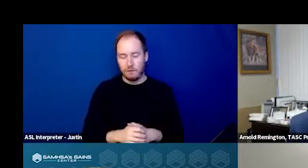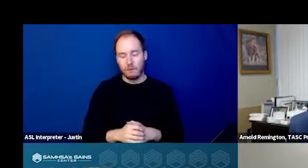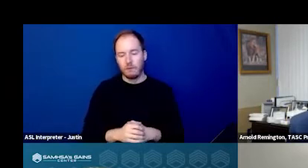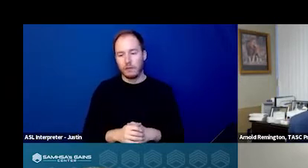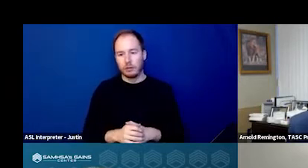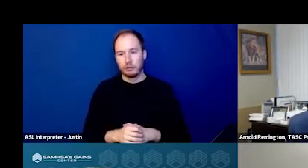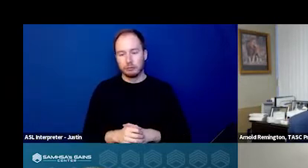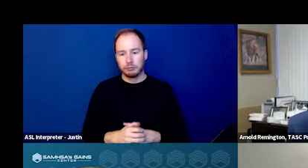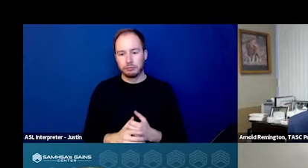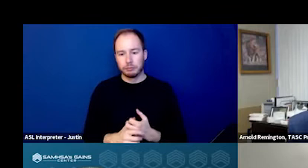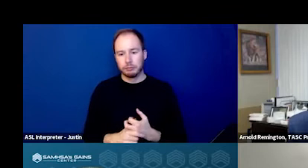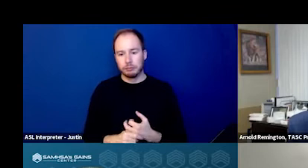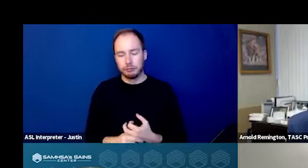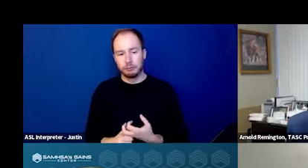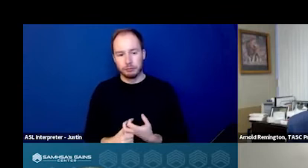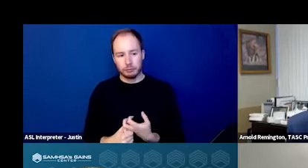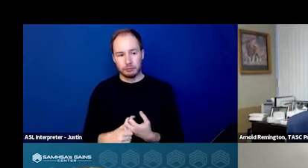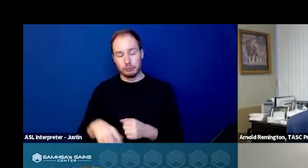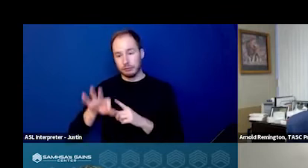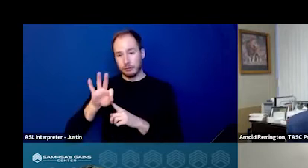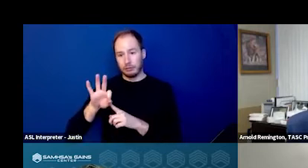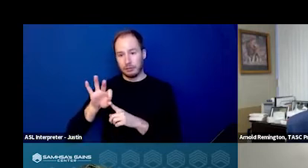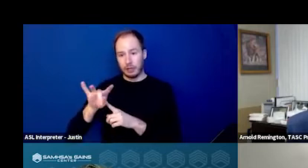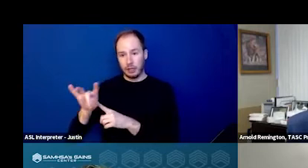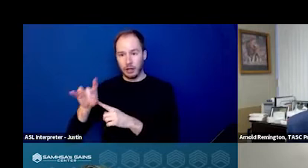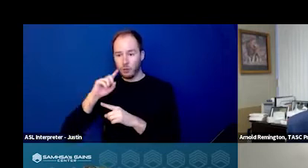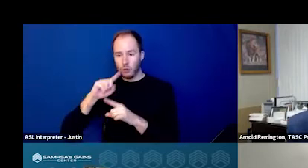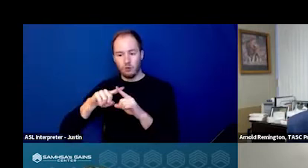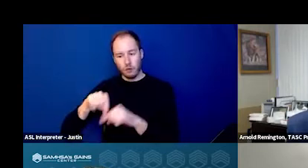988 going to rely on call centers.